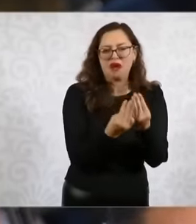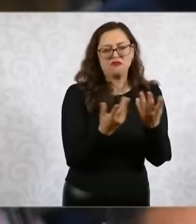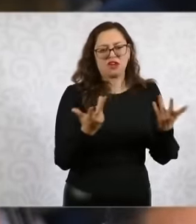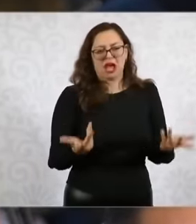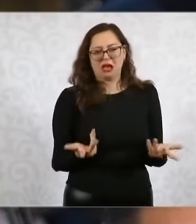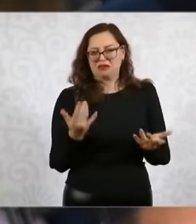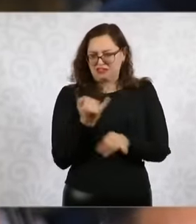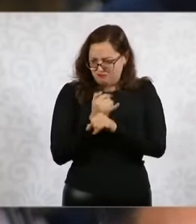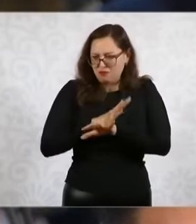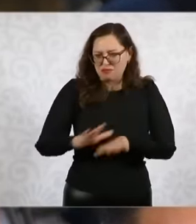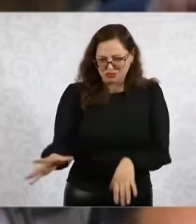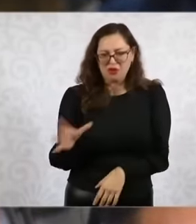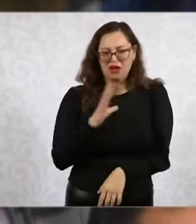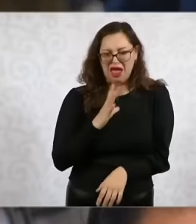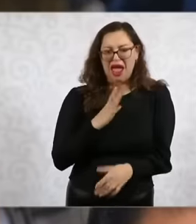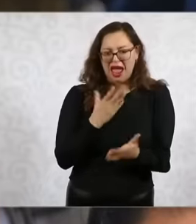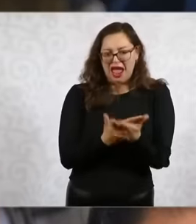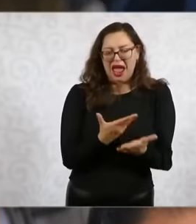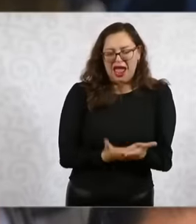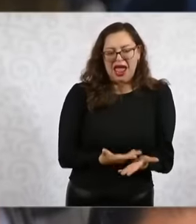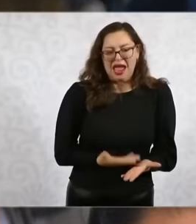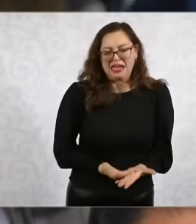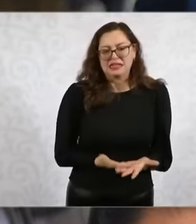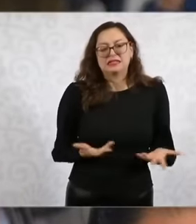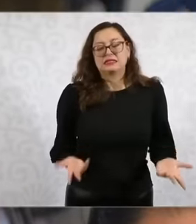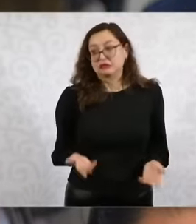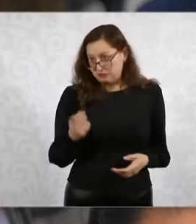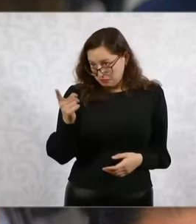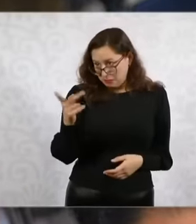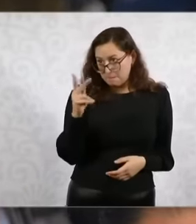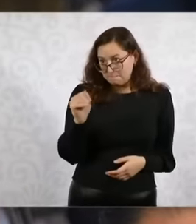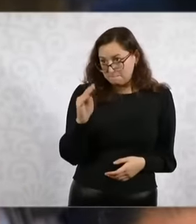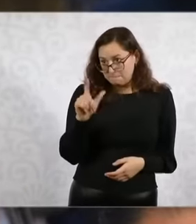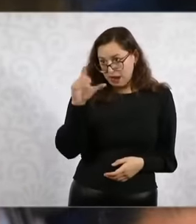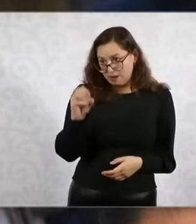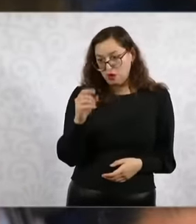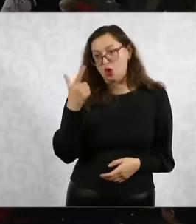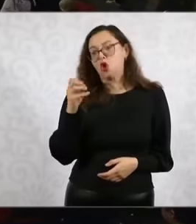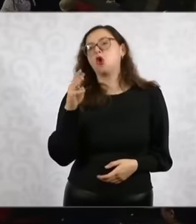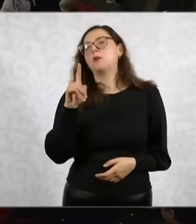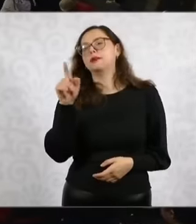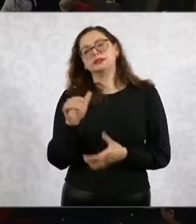governed I remember because there is Pablo Gómez whom I greet With great respect that there is an